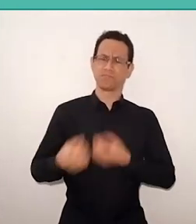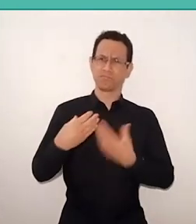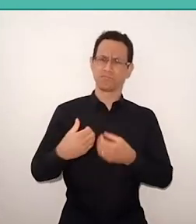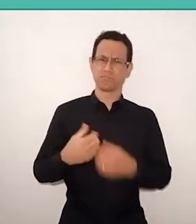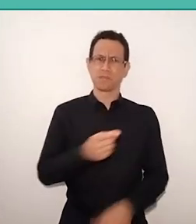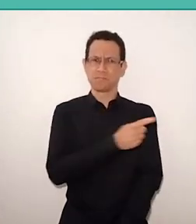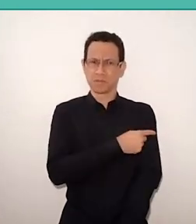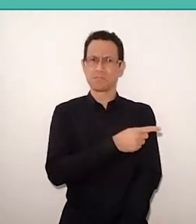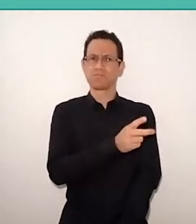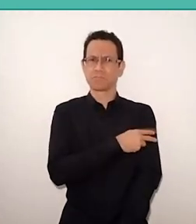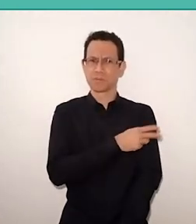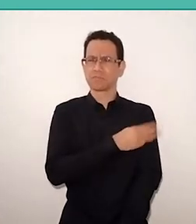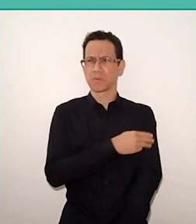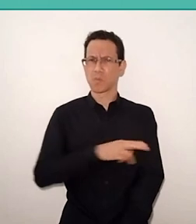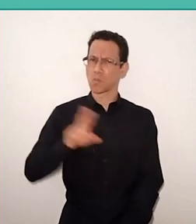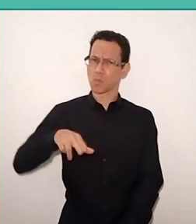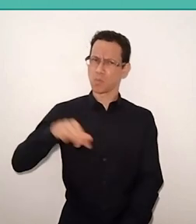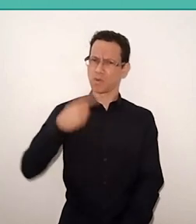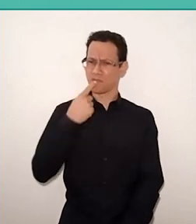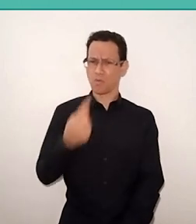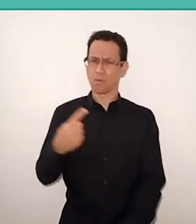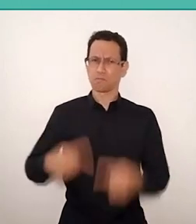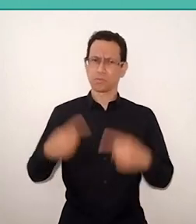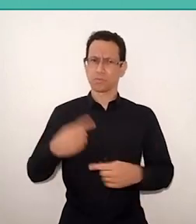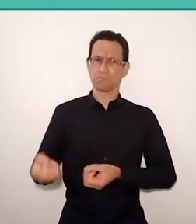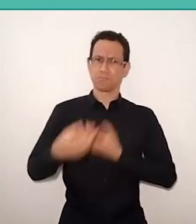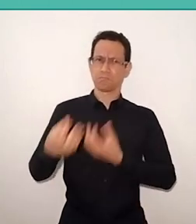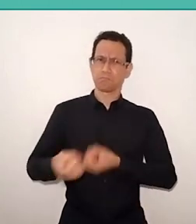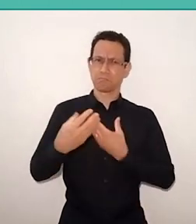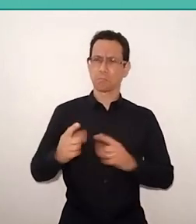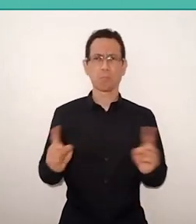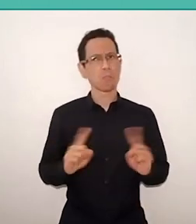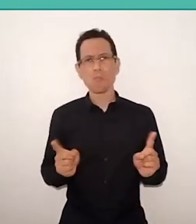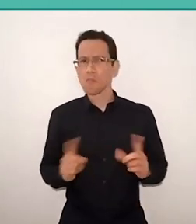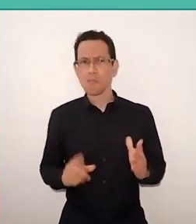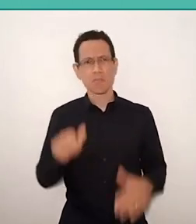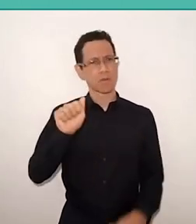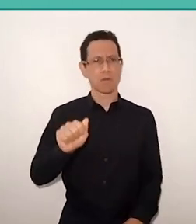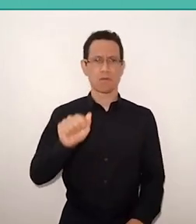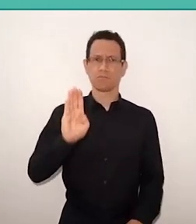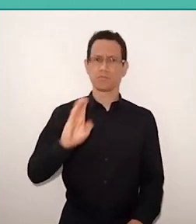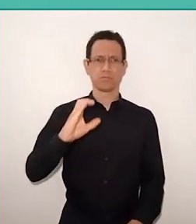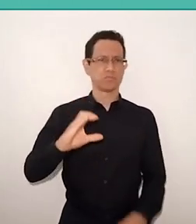my teacher didn’t make me literate politically, she made me literate, and I learned to read. And I challenged Paulo Freire, saying: